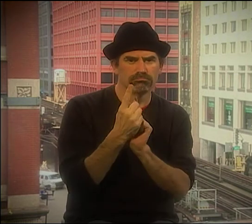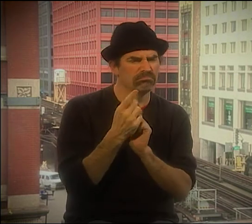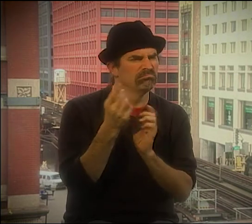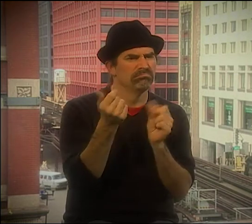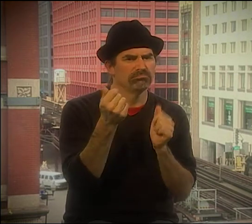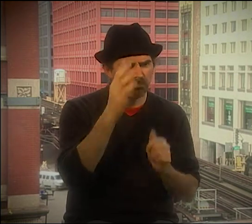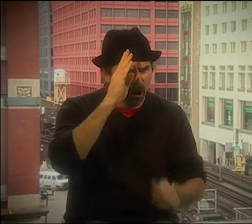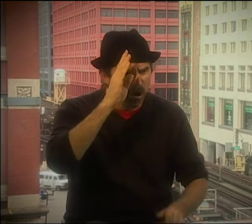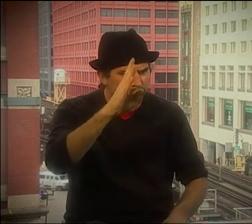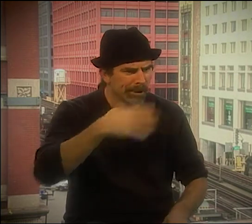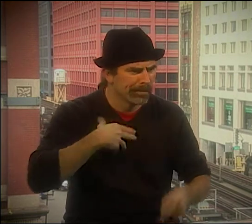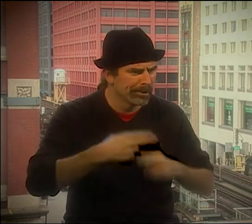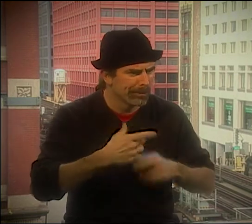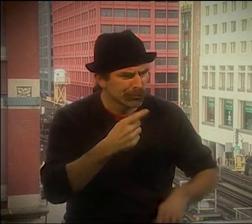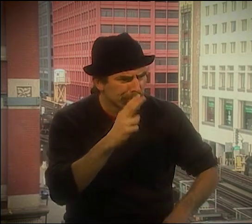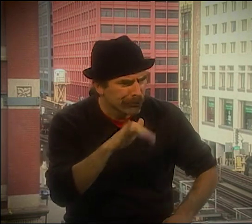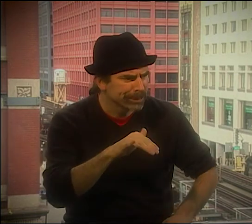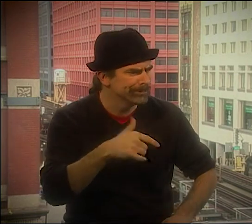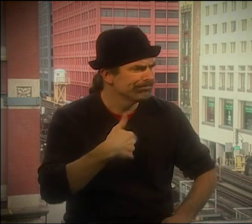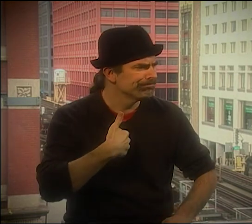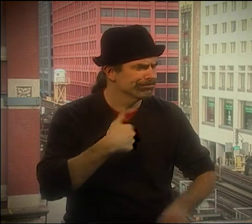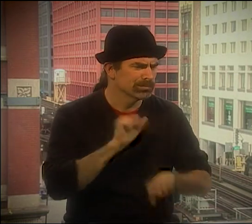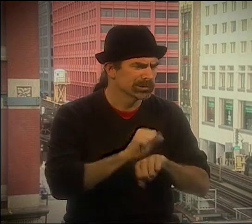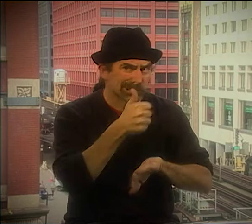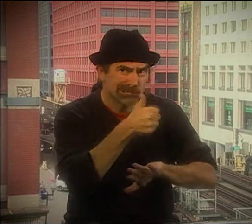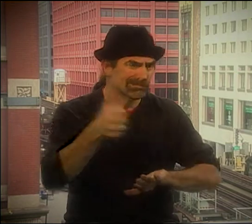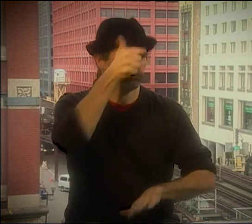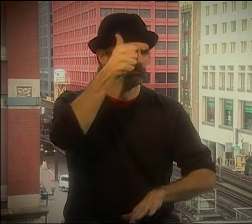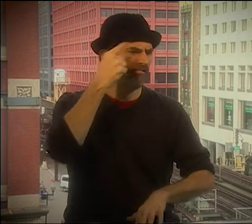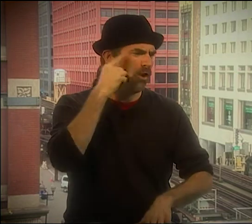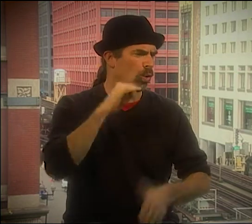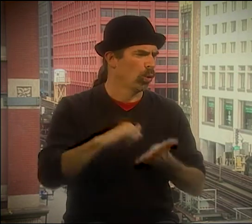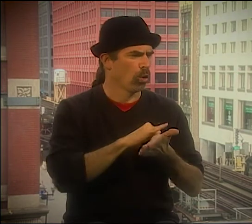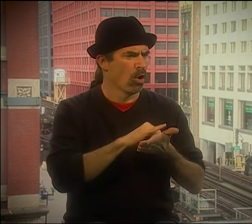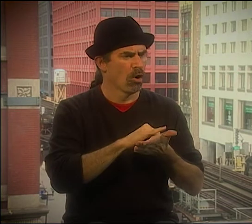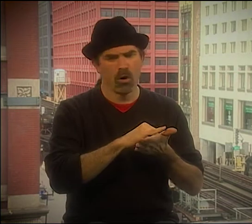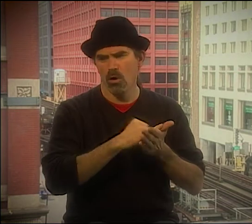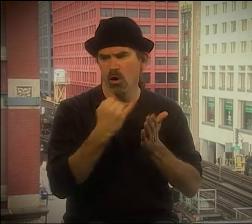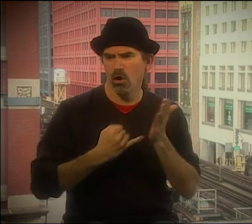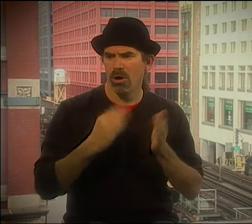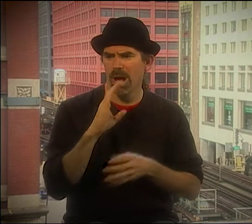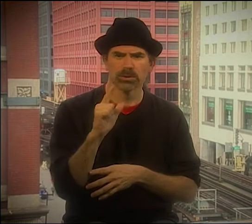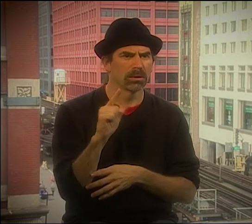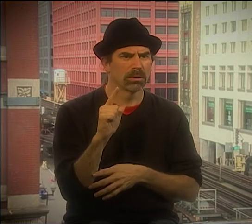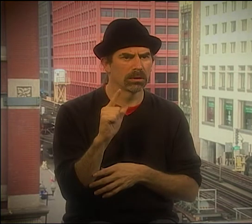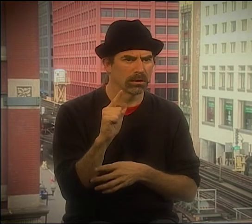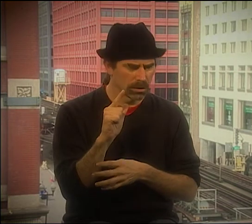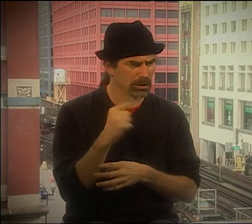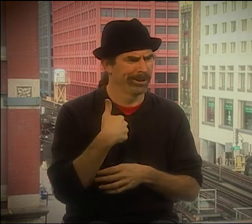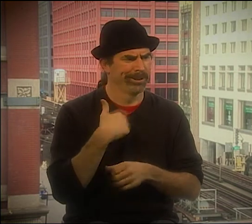WE'RE DONE, WE MET A LOT OF PEOPLE. AND THIS ONE GUY COMES UP TO US. HIS NAME WAS GREGORY KOLOVAKOS.